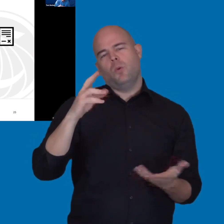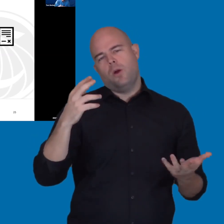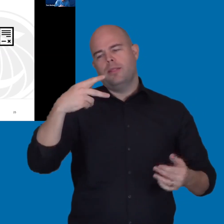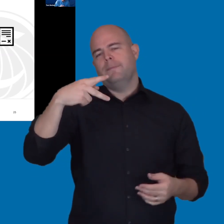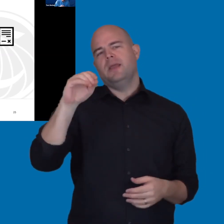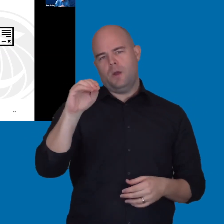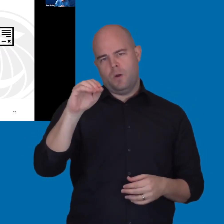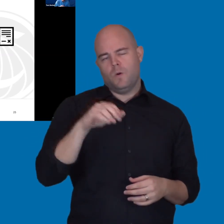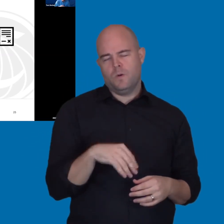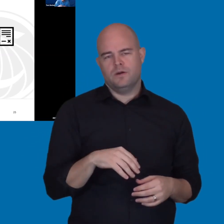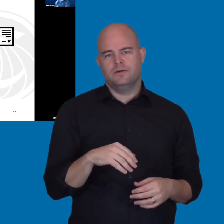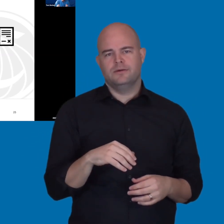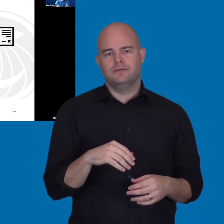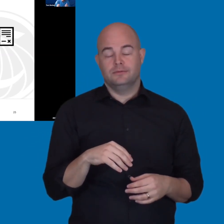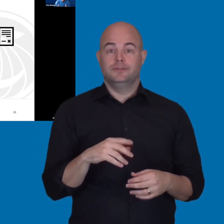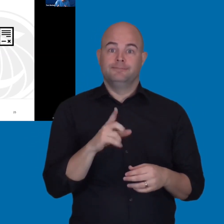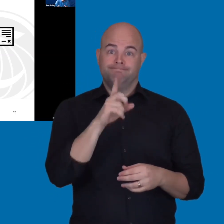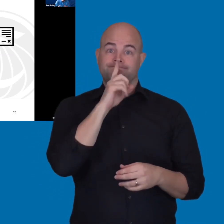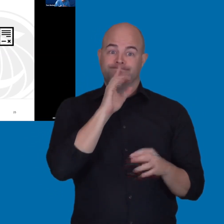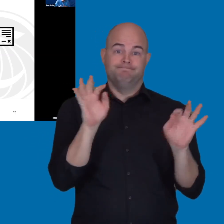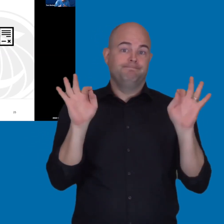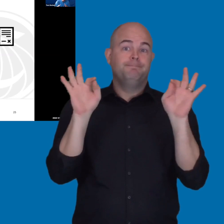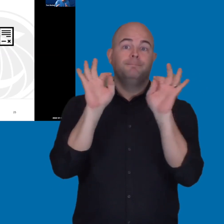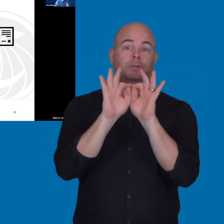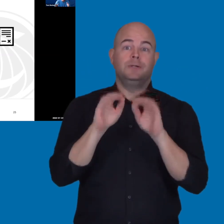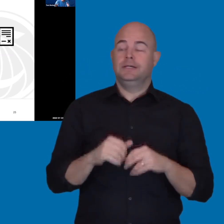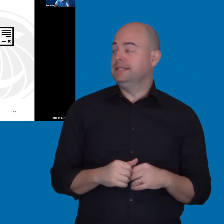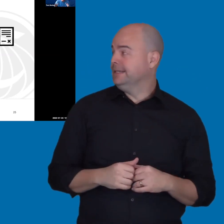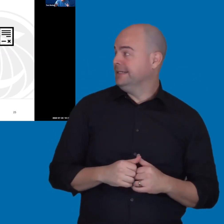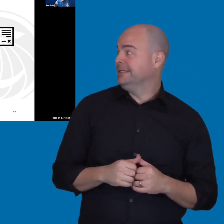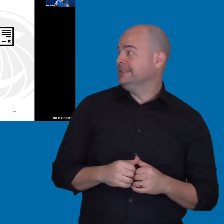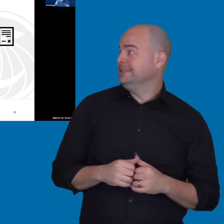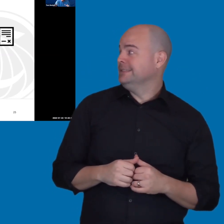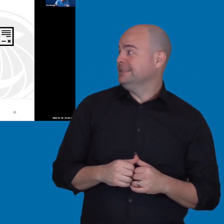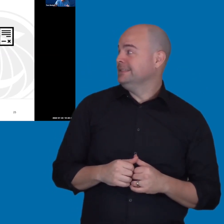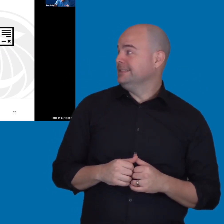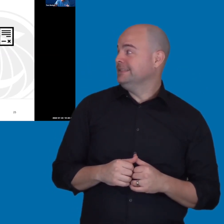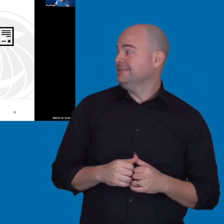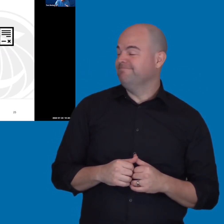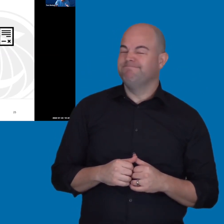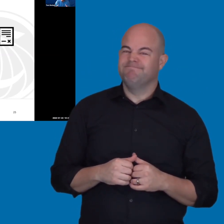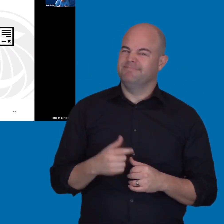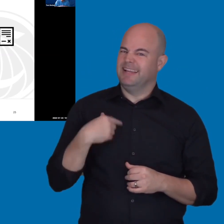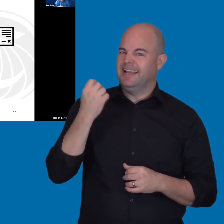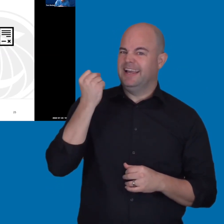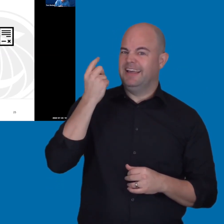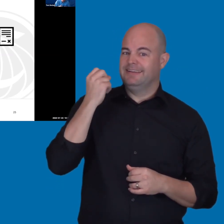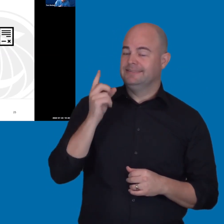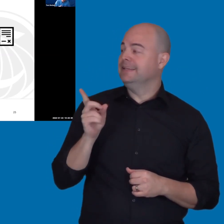So, it's really important, and I also understand this is probably only something you can